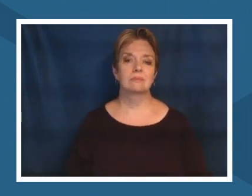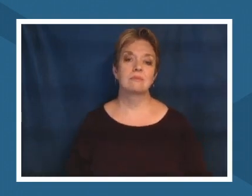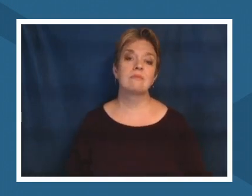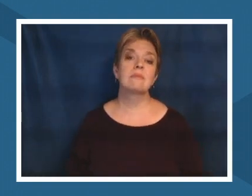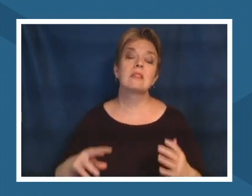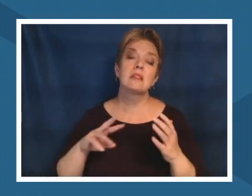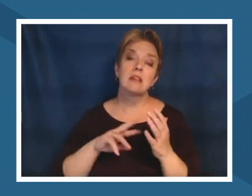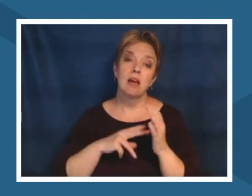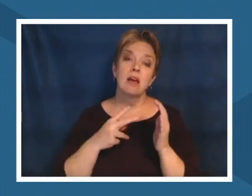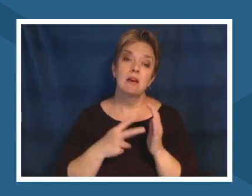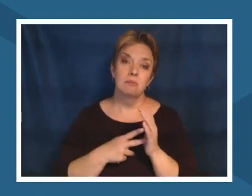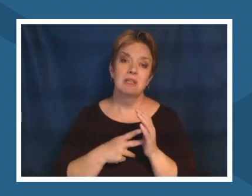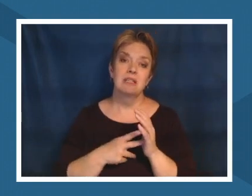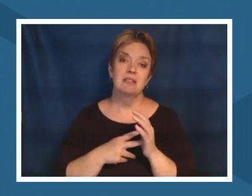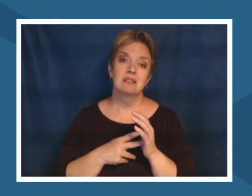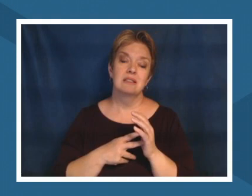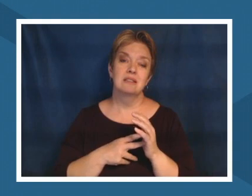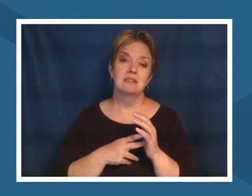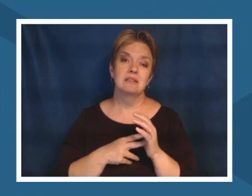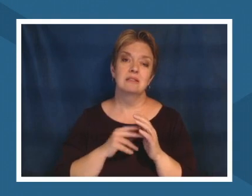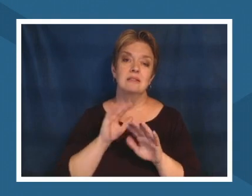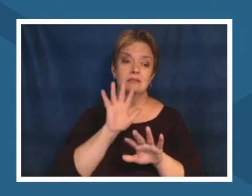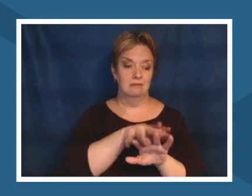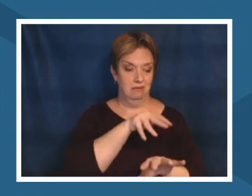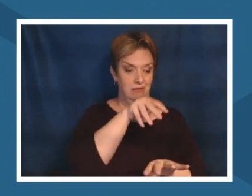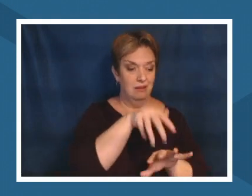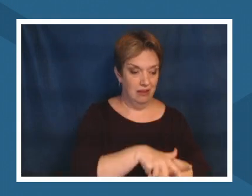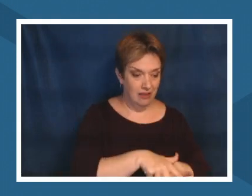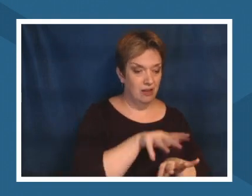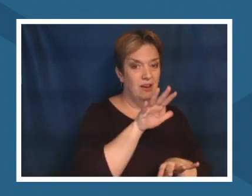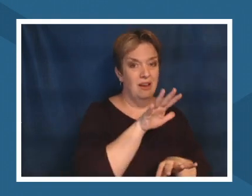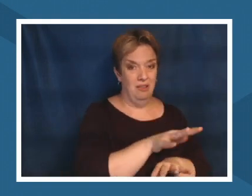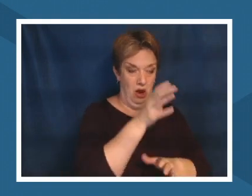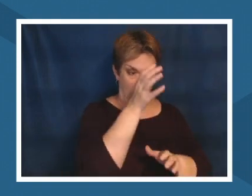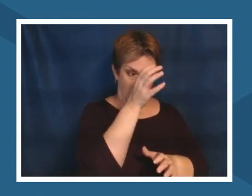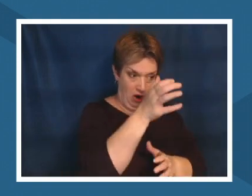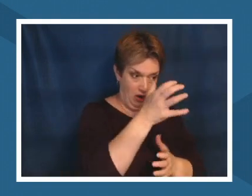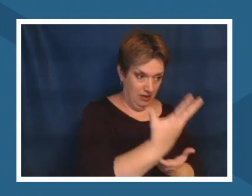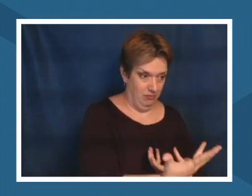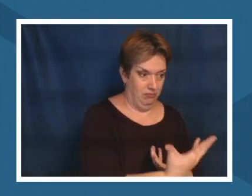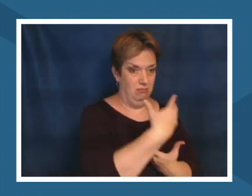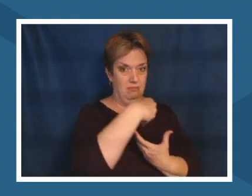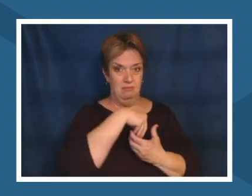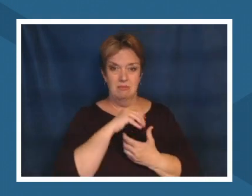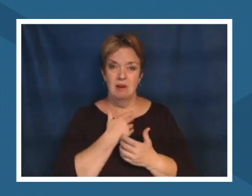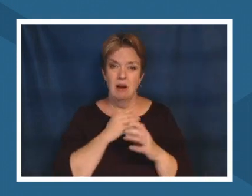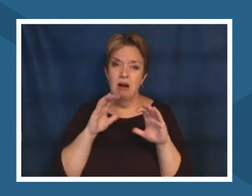our into our content and infuse that and make sure that